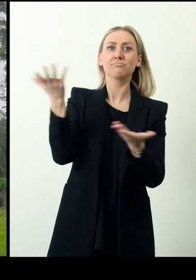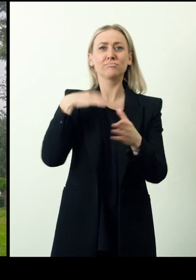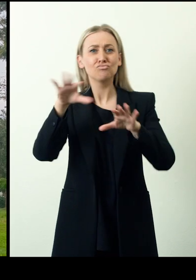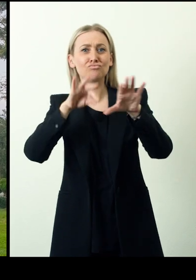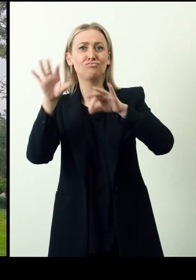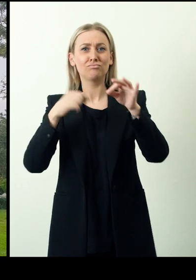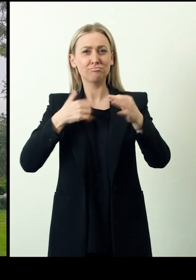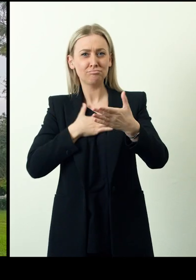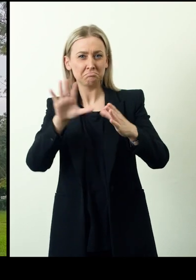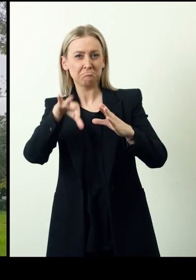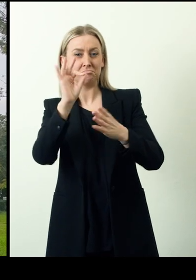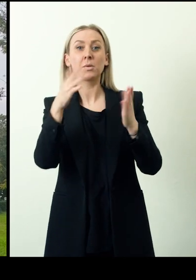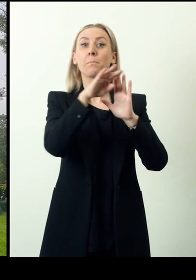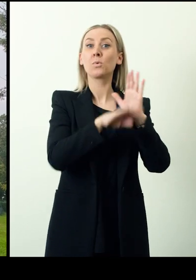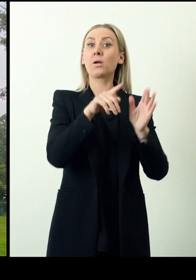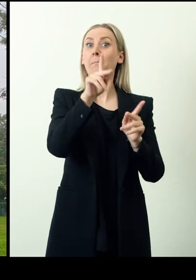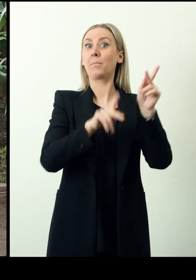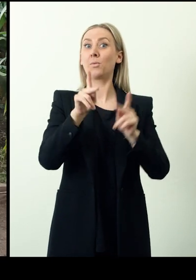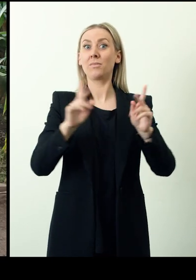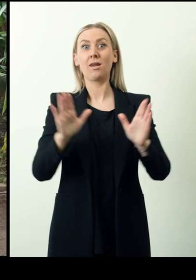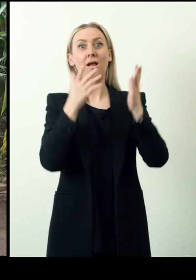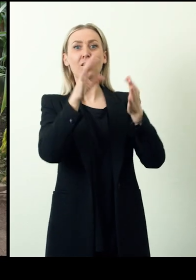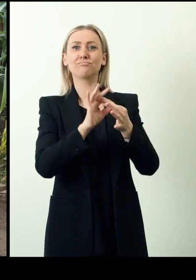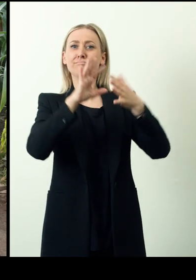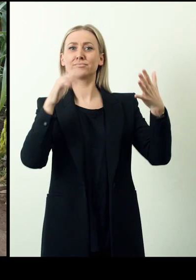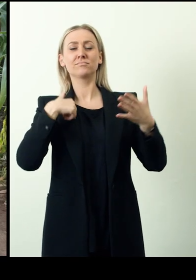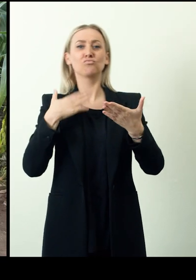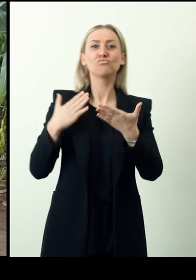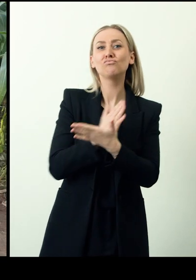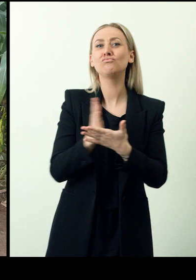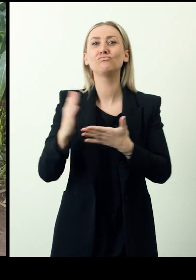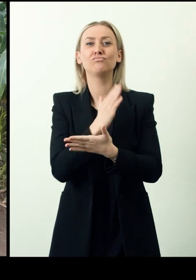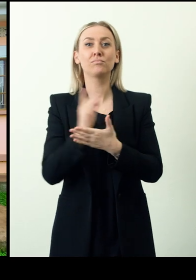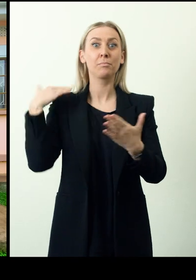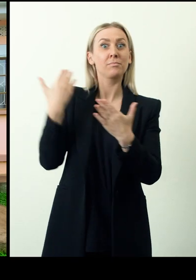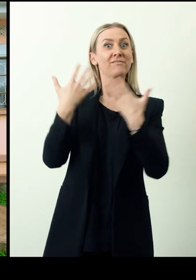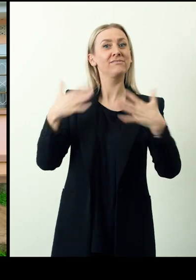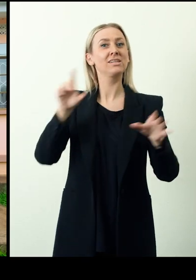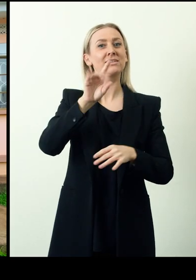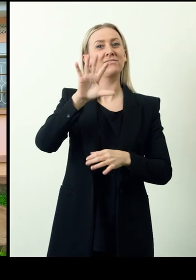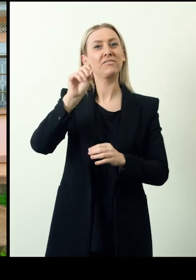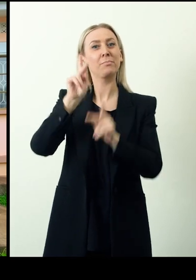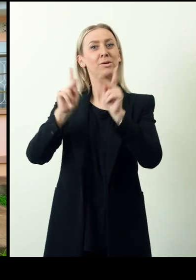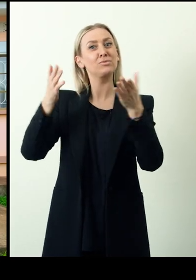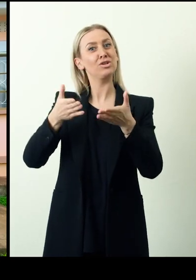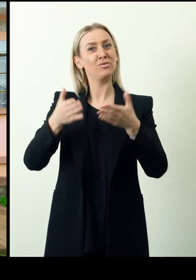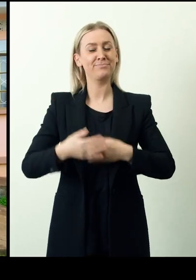Support My Choice, a program that enables participants to live independently, benefitting 150 people to date.